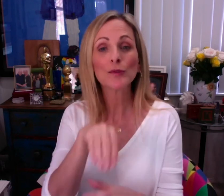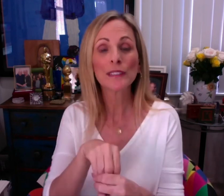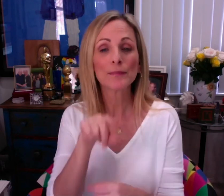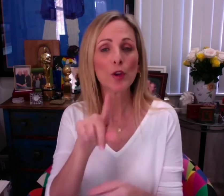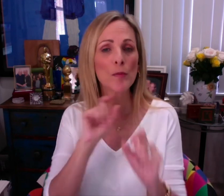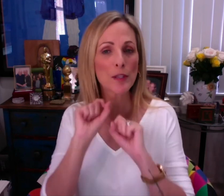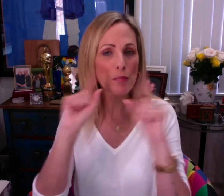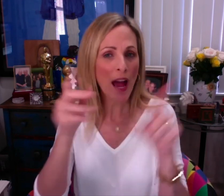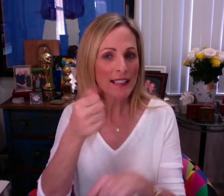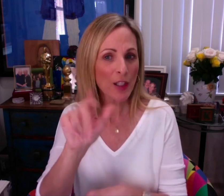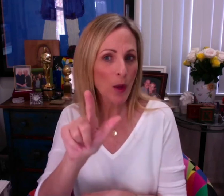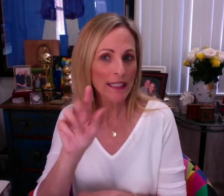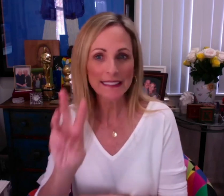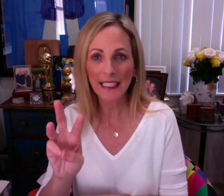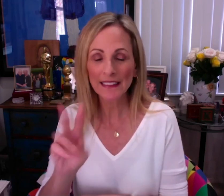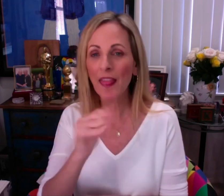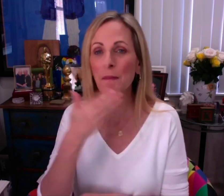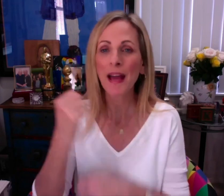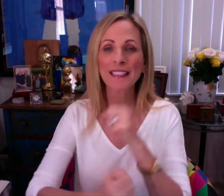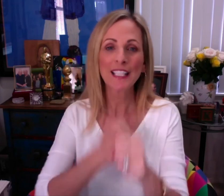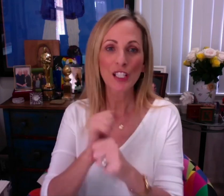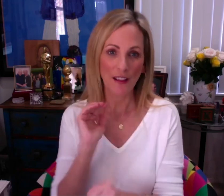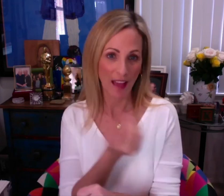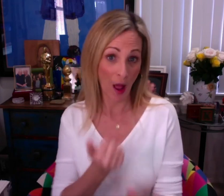Films including, You'd Be Surprised in 1926, The Best